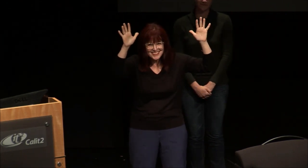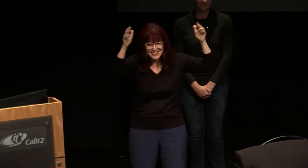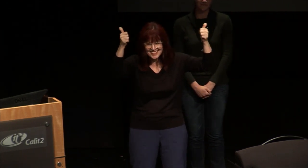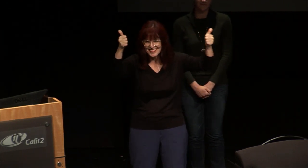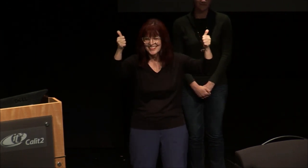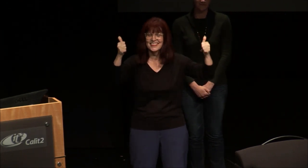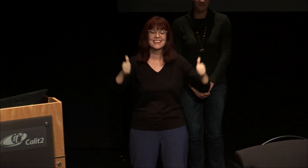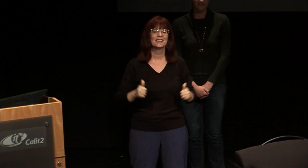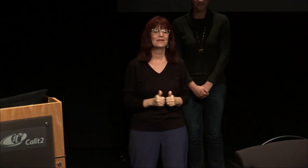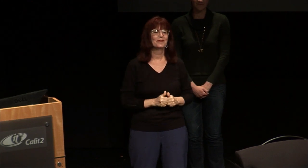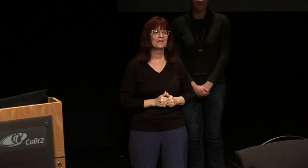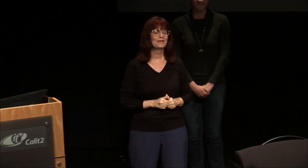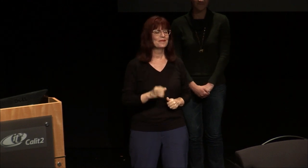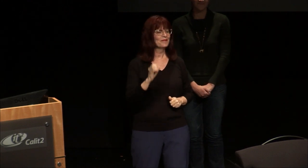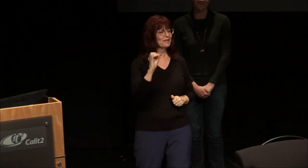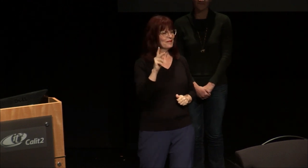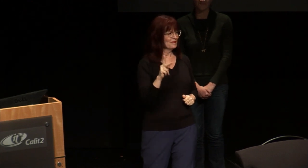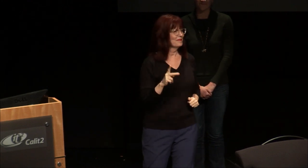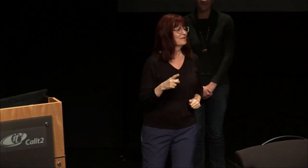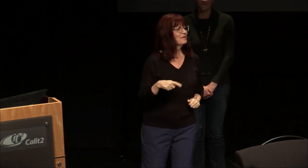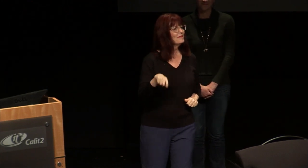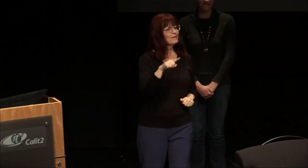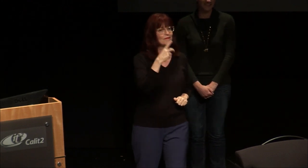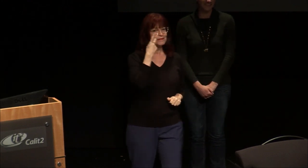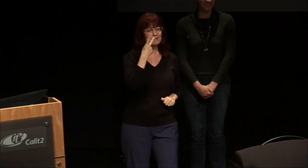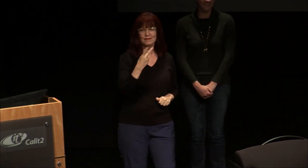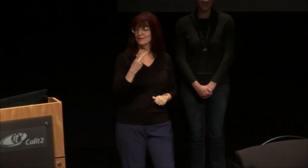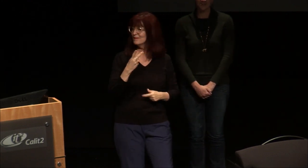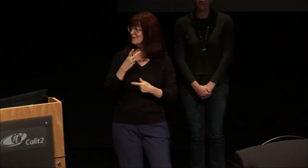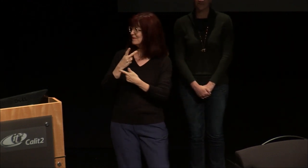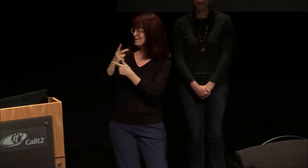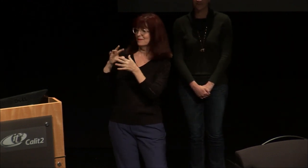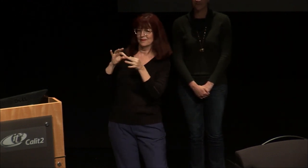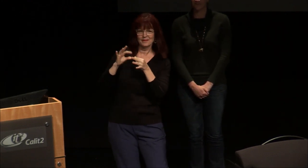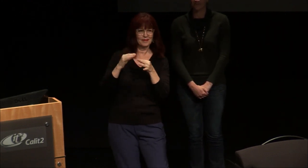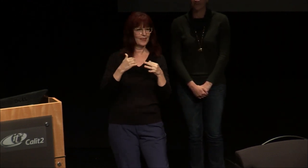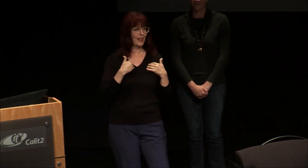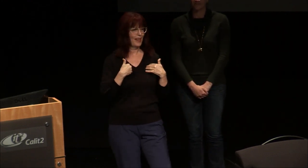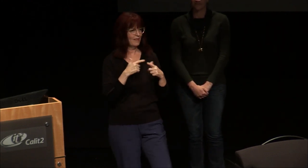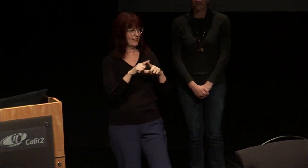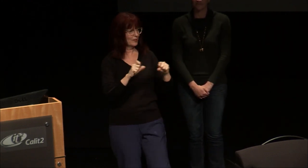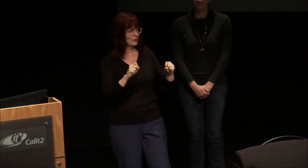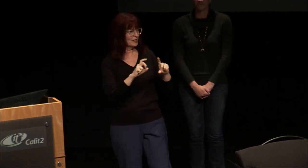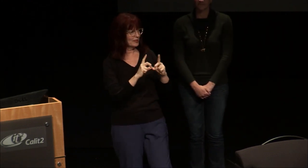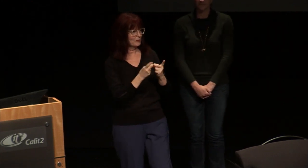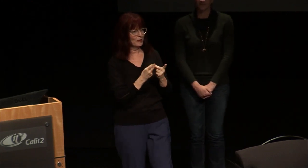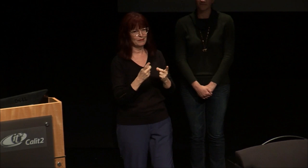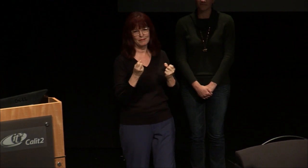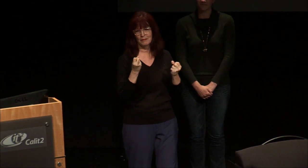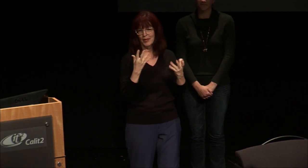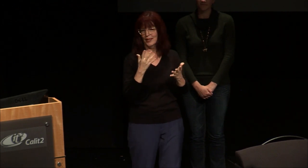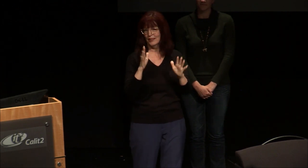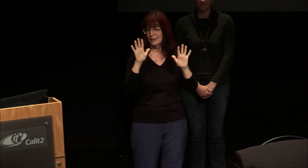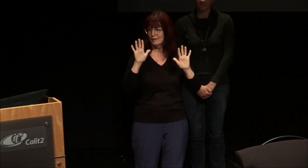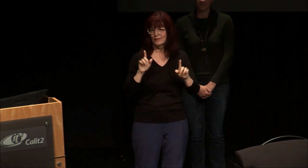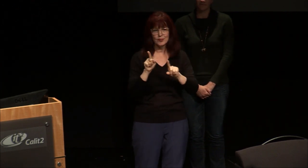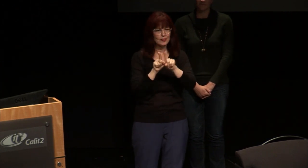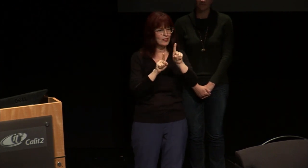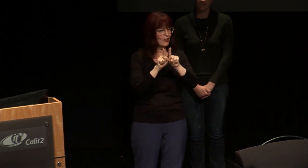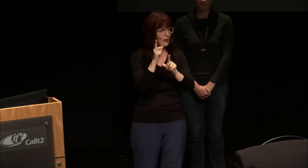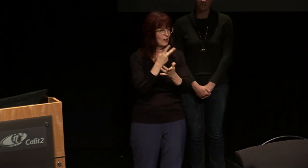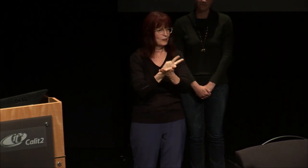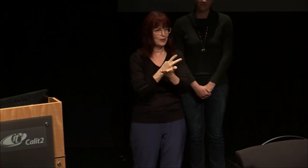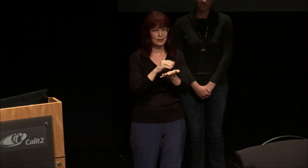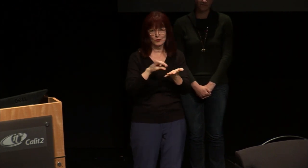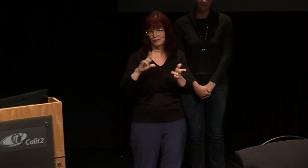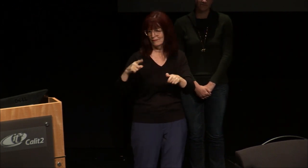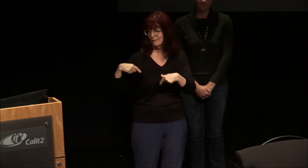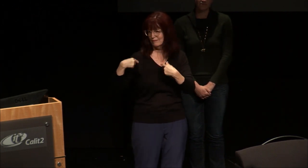alright and as sharing it in her introduction mentioned the Linguistics